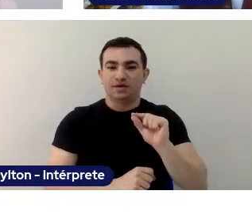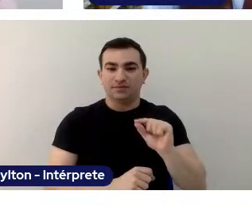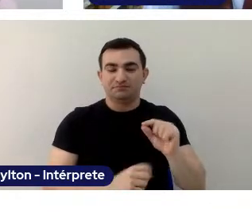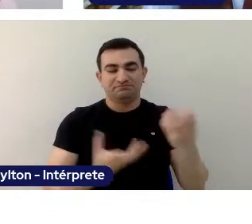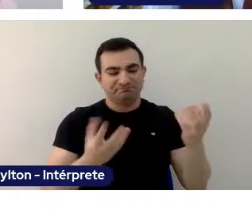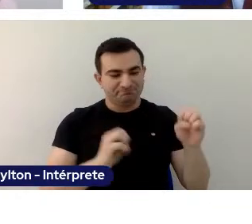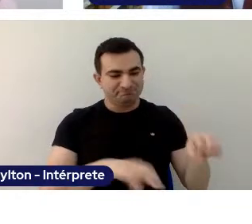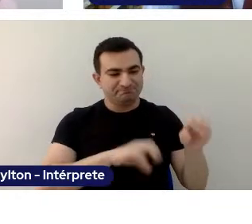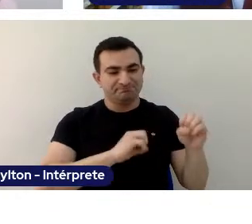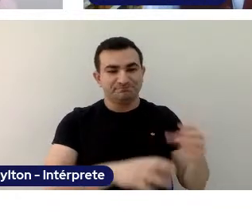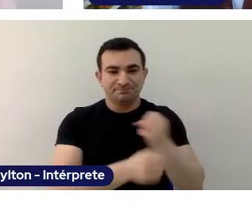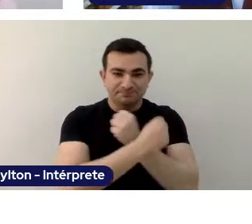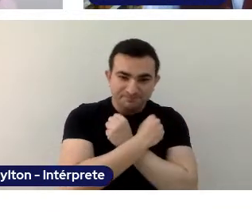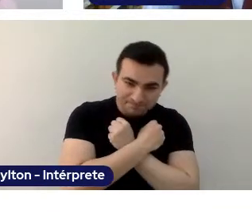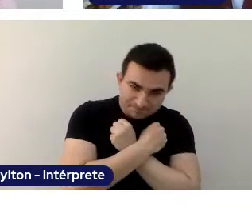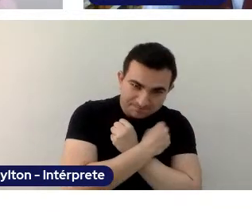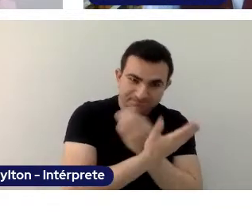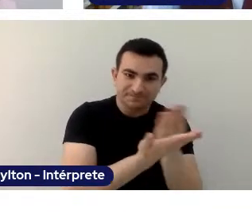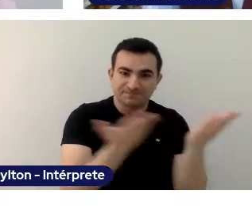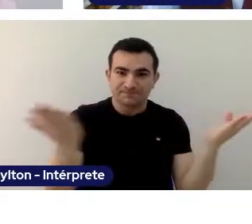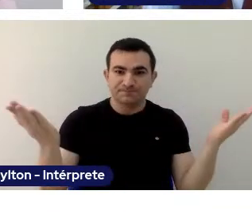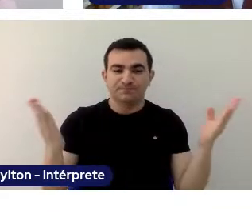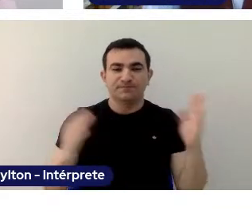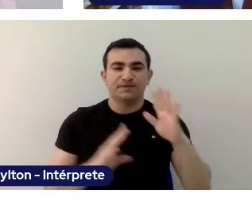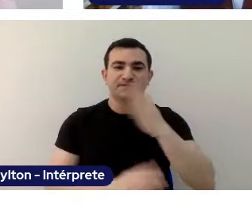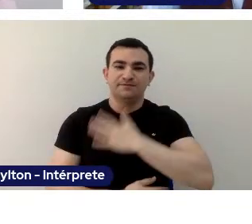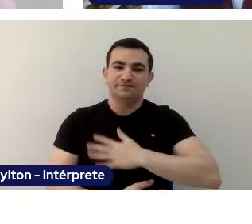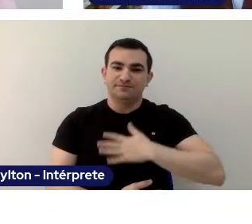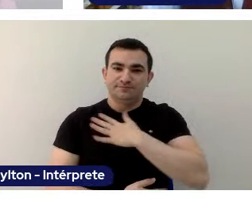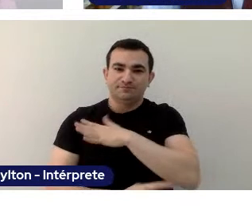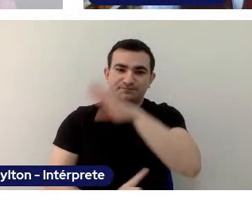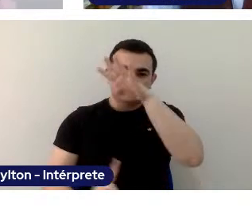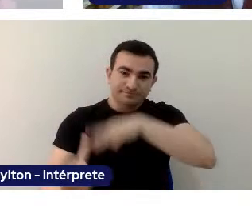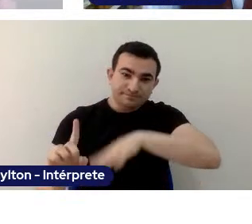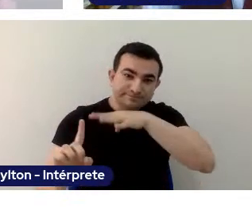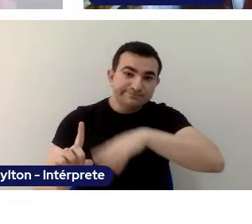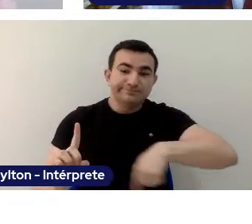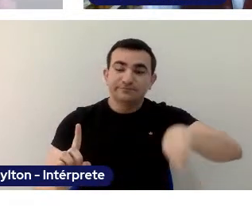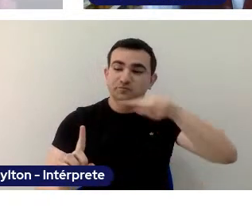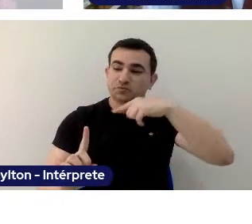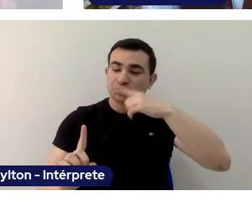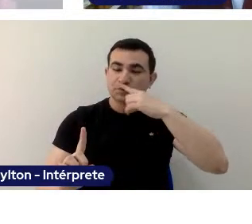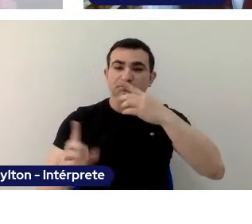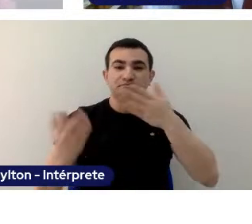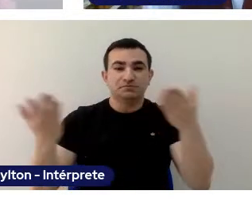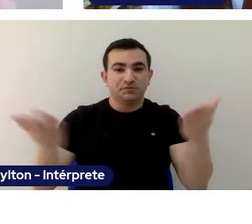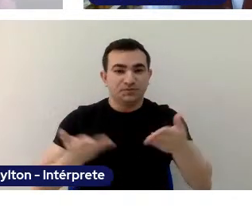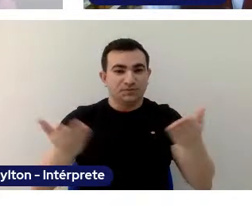My greetings, Libâneo, thank you. It is an honor to be in this encounter with you.